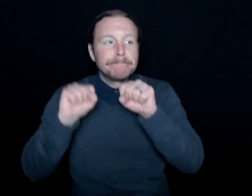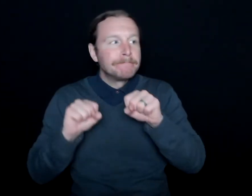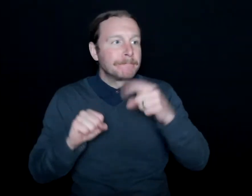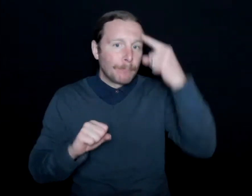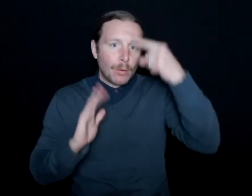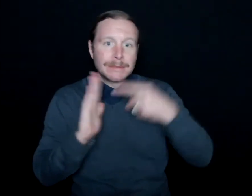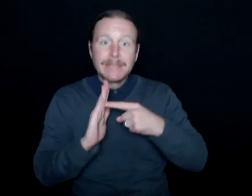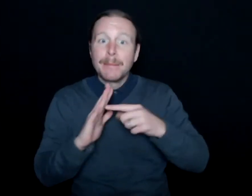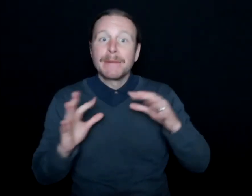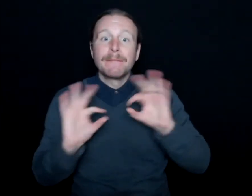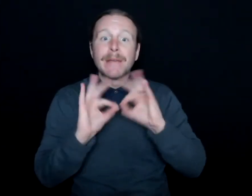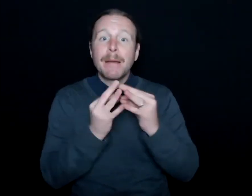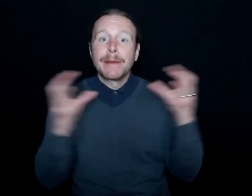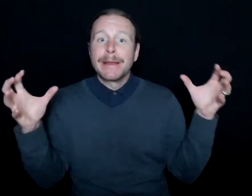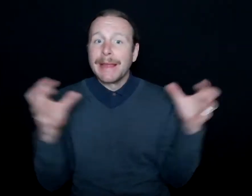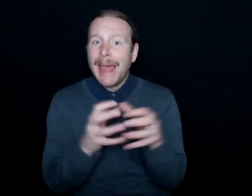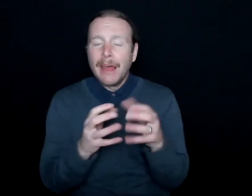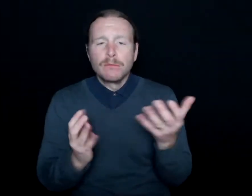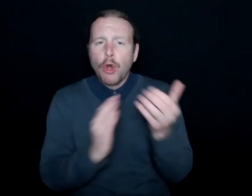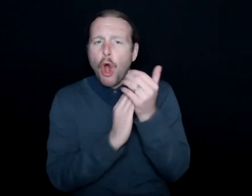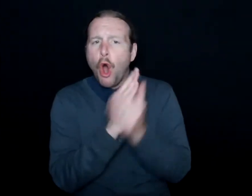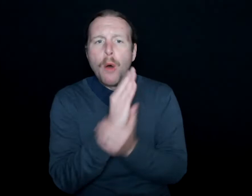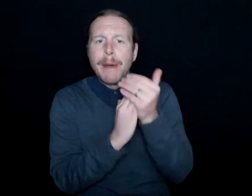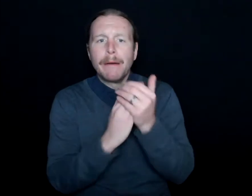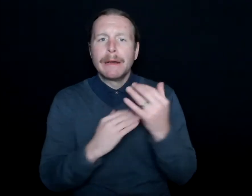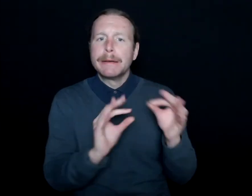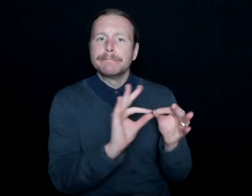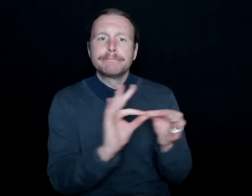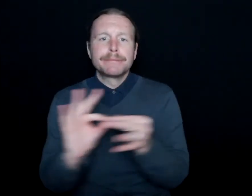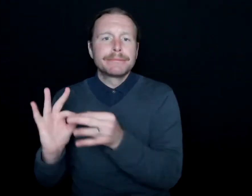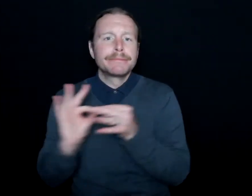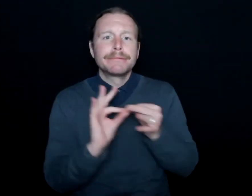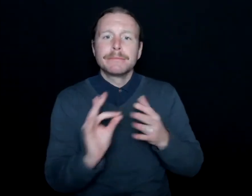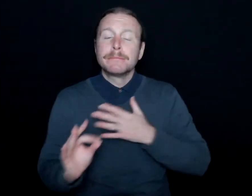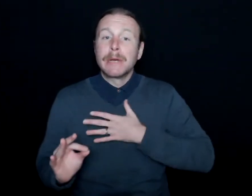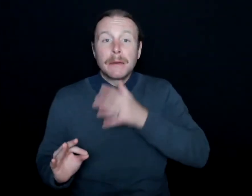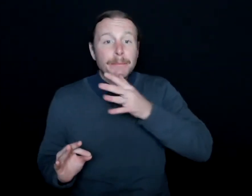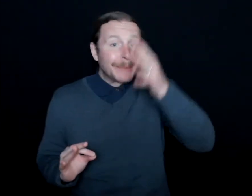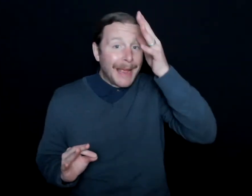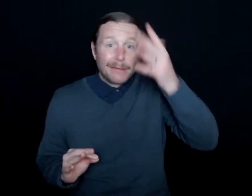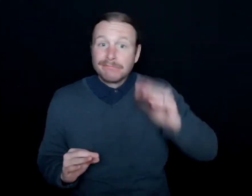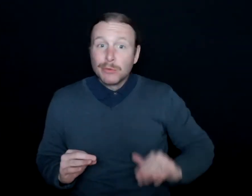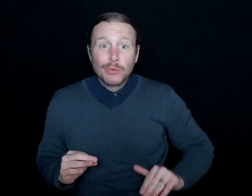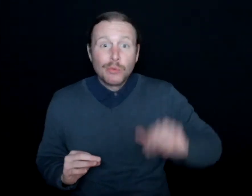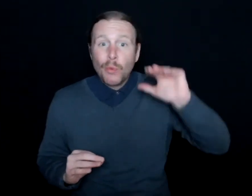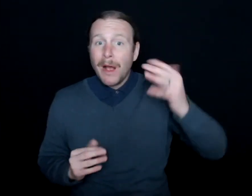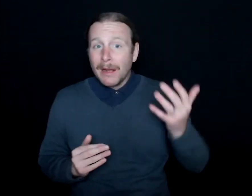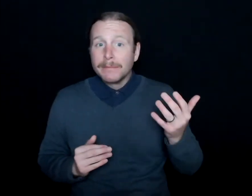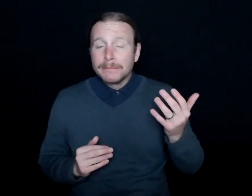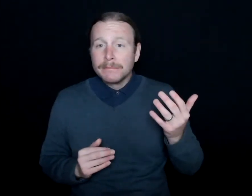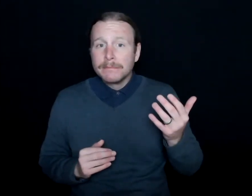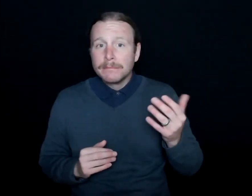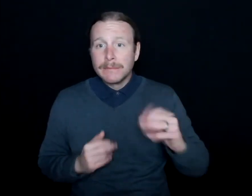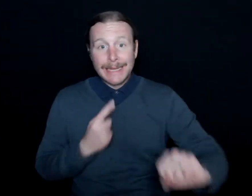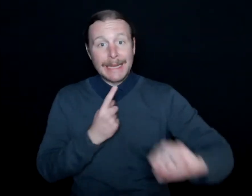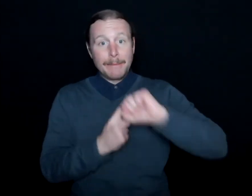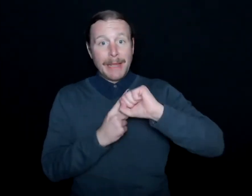it was just automatic that I would interpret for my parents. That obviously had a profound impact on my mental health